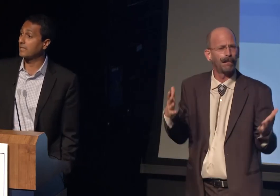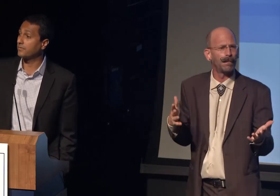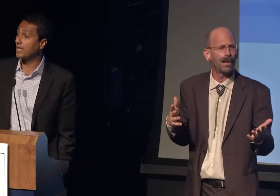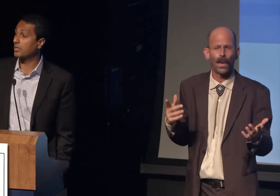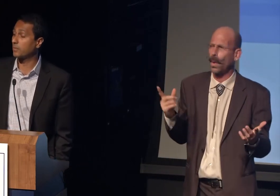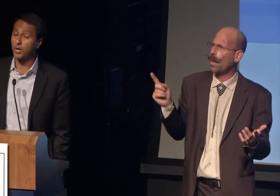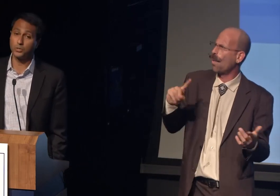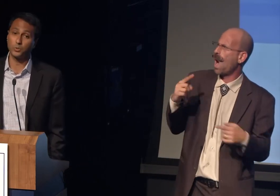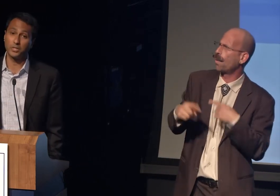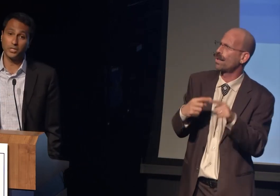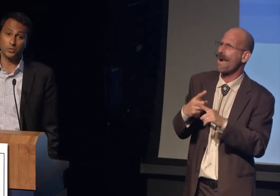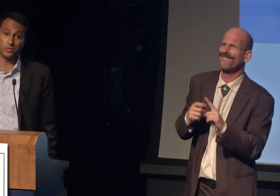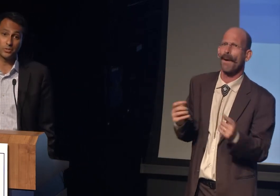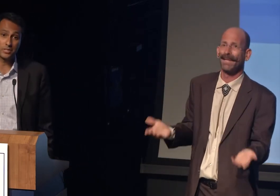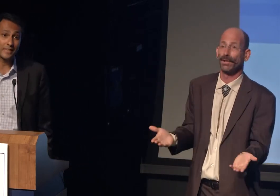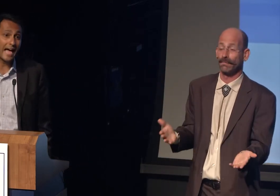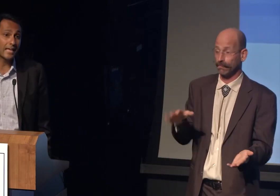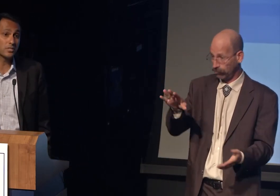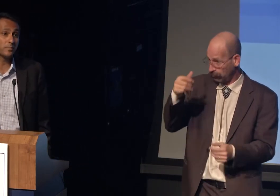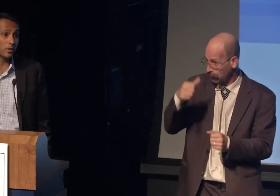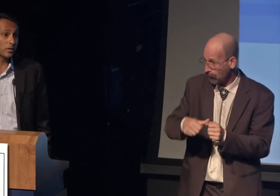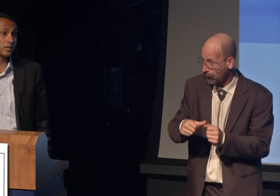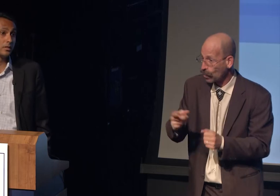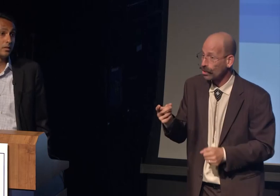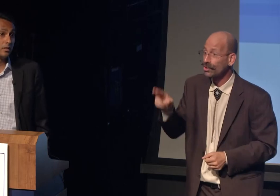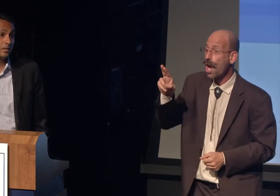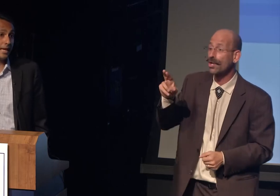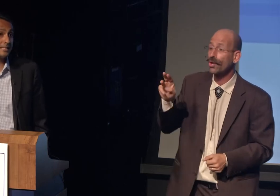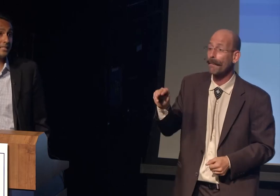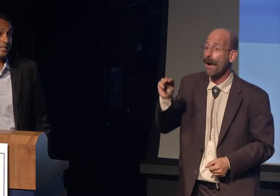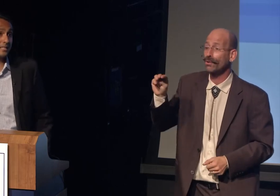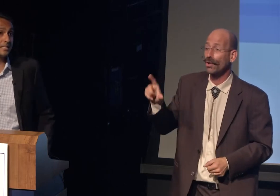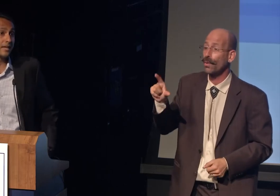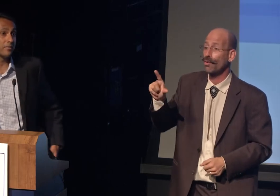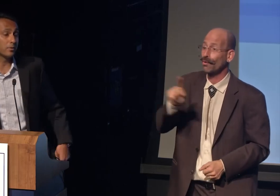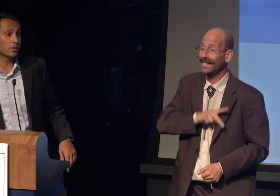of Dr. Martin Luther King Jr's last book, 1967 book